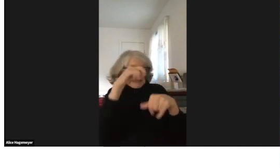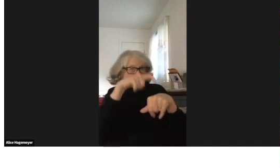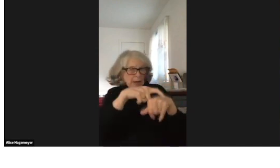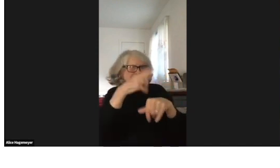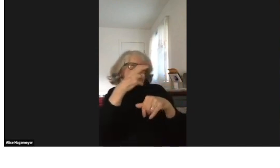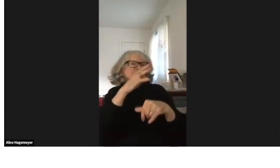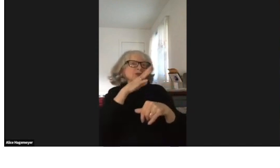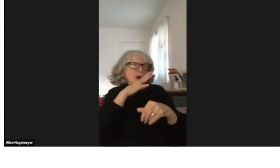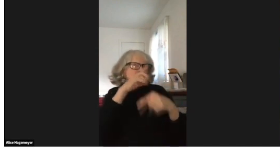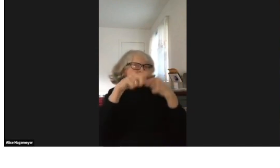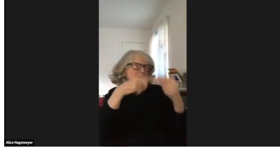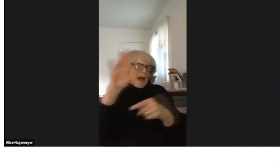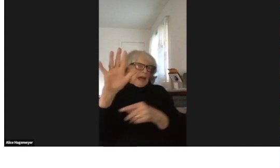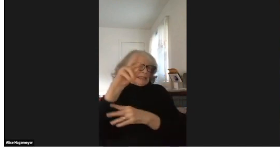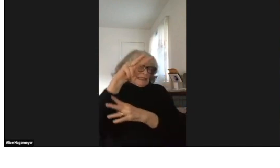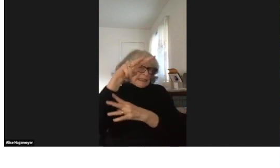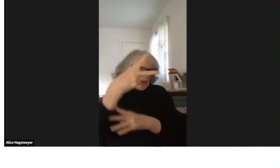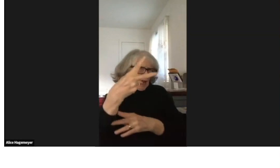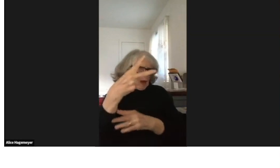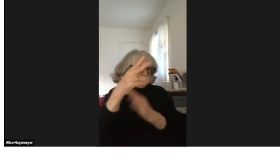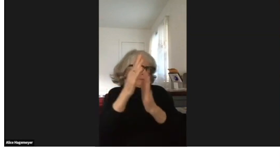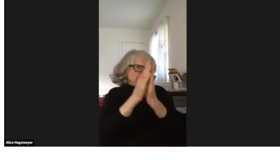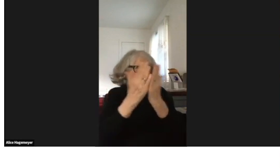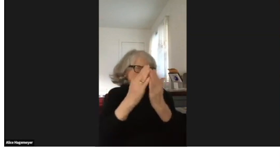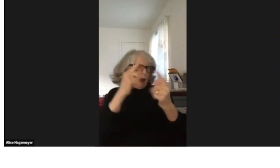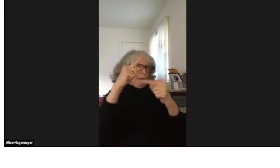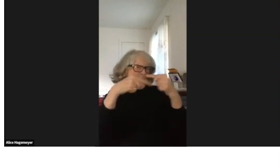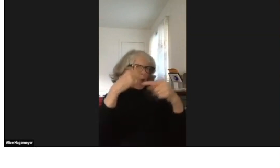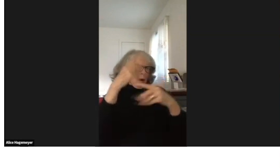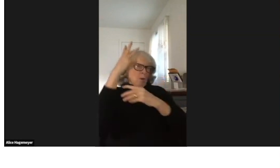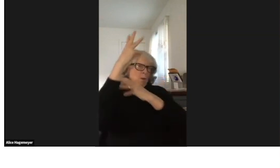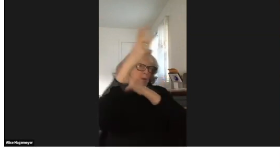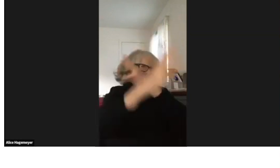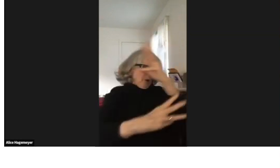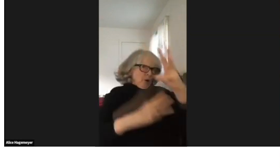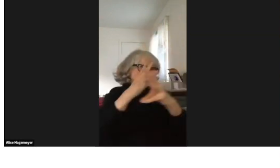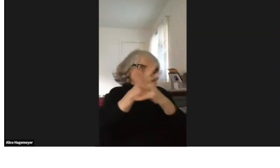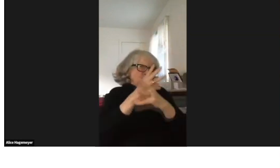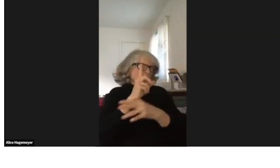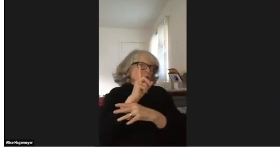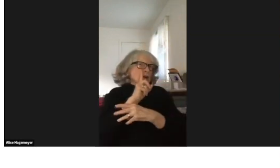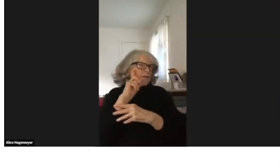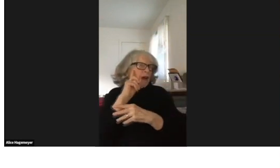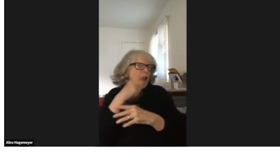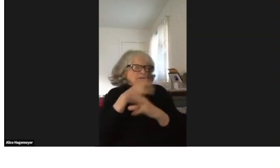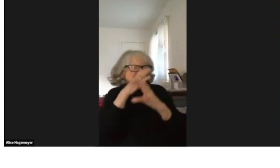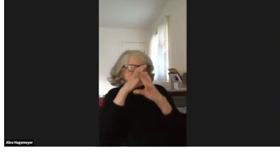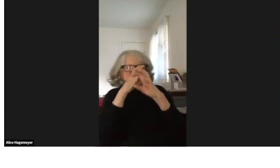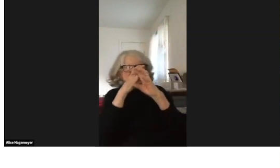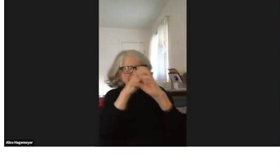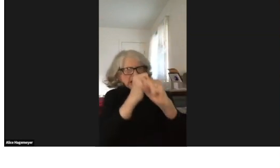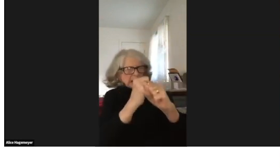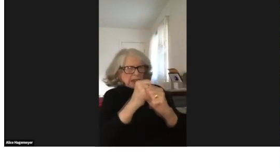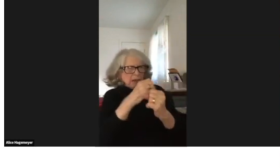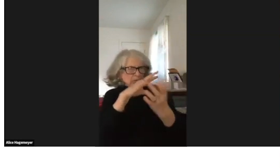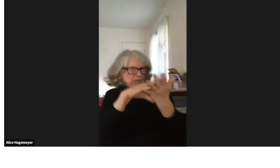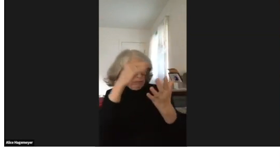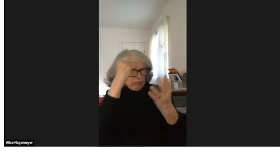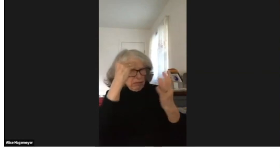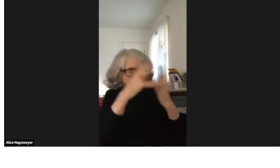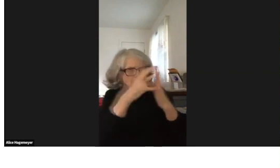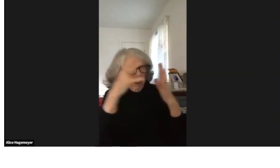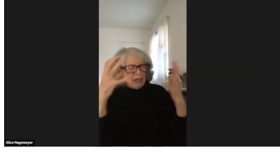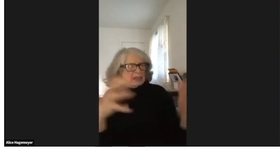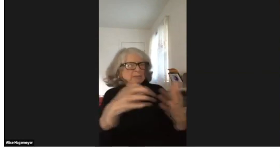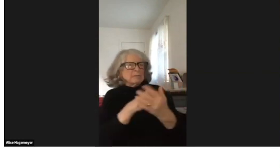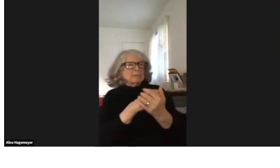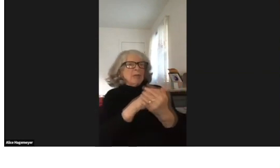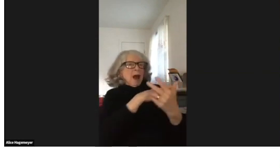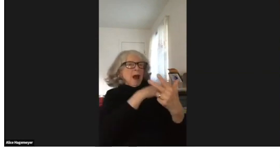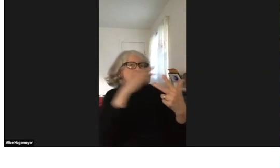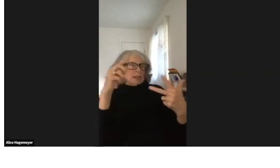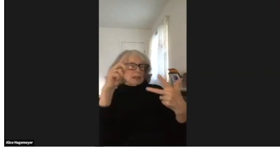And at this time -- and now we're talking about his second book about deaf people worldwide,